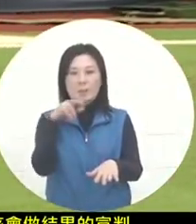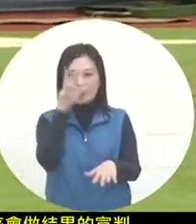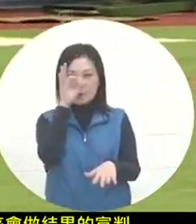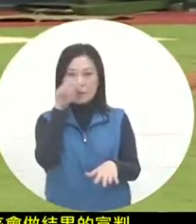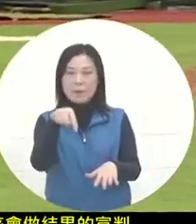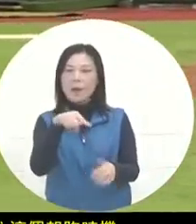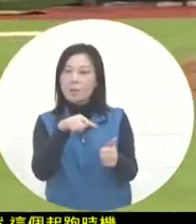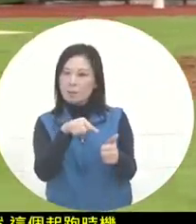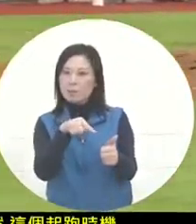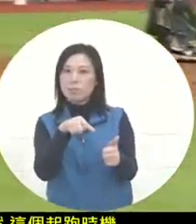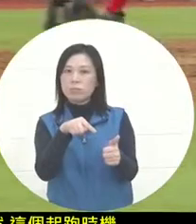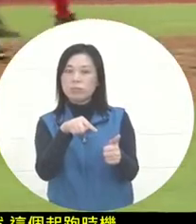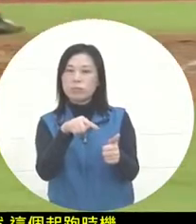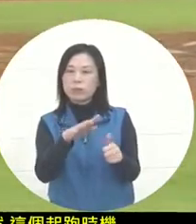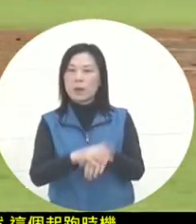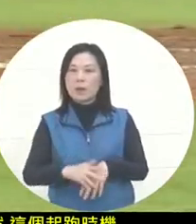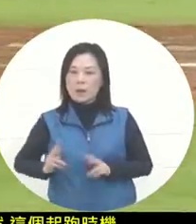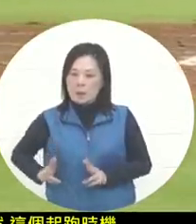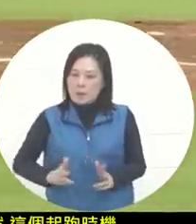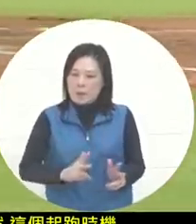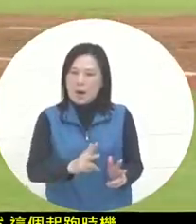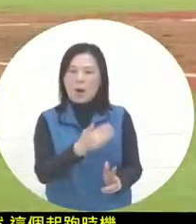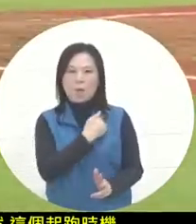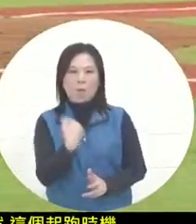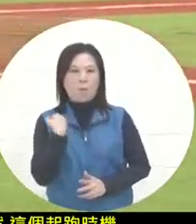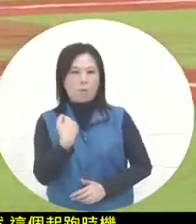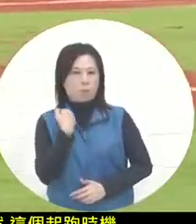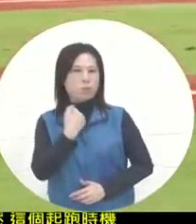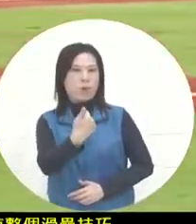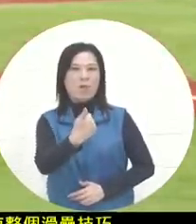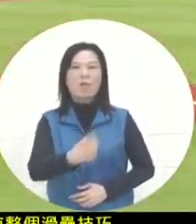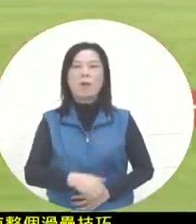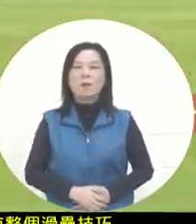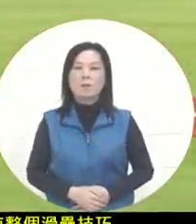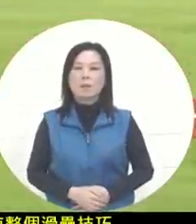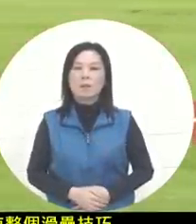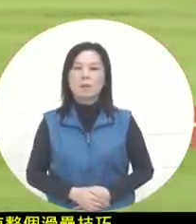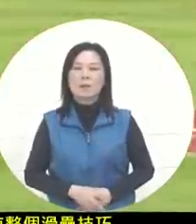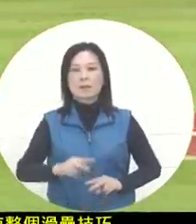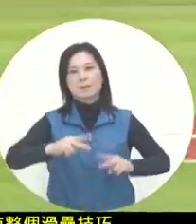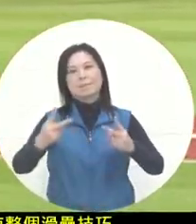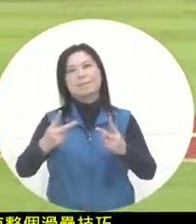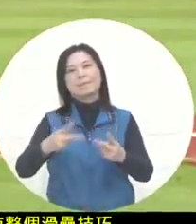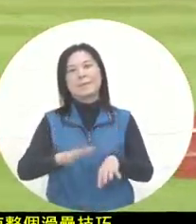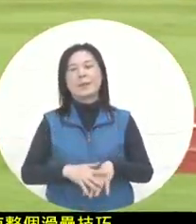overall base running ability are actually very good . Wow, there is no problem in changing the call on the spot.